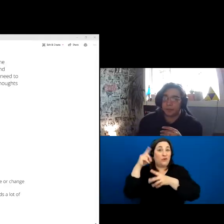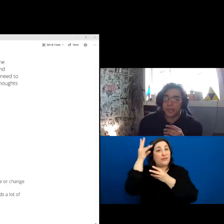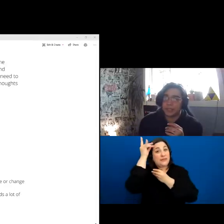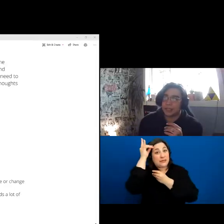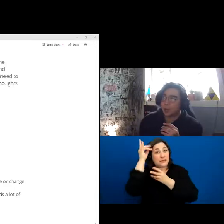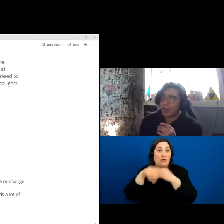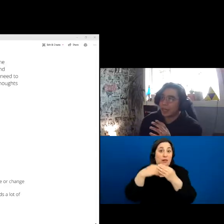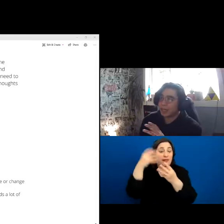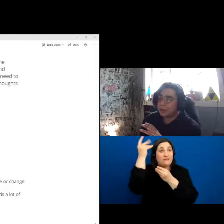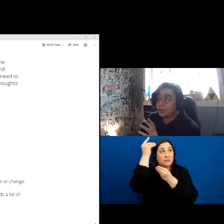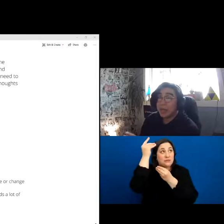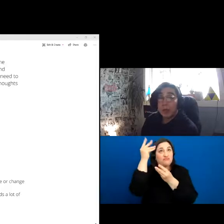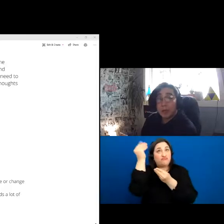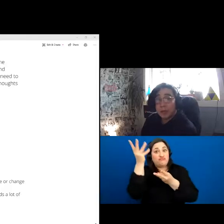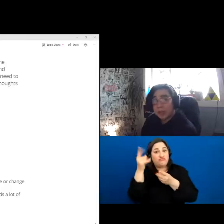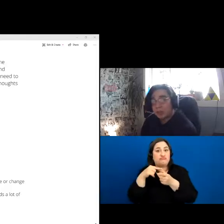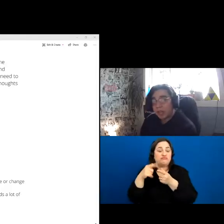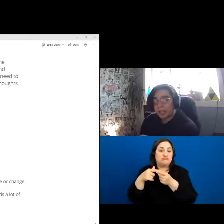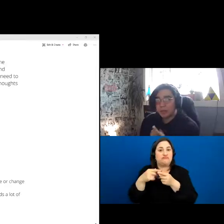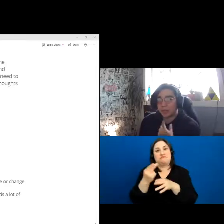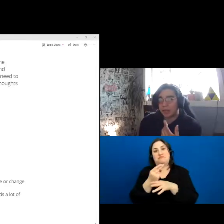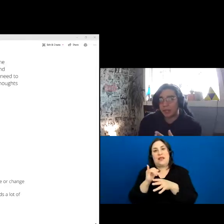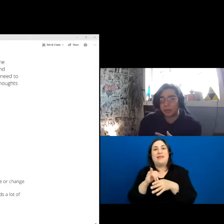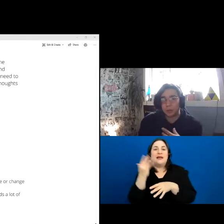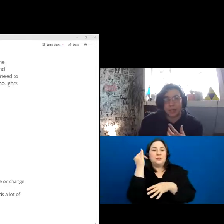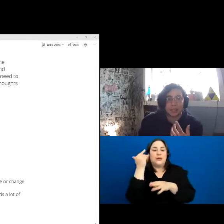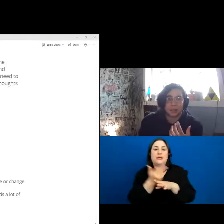This is why I use Miro, this is why I use a lot of different ways of